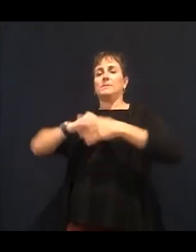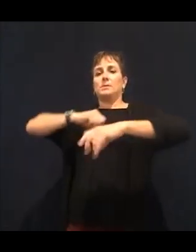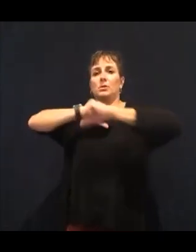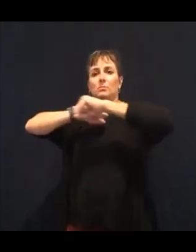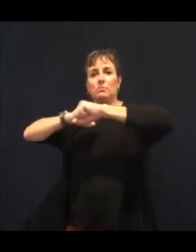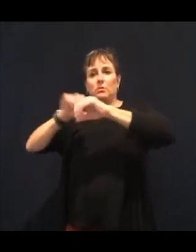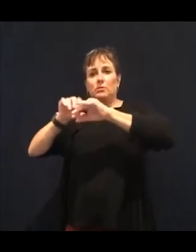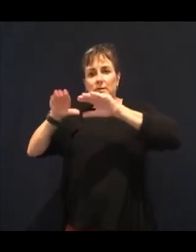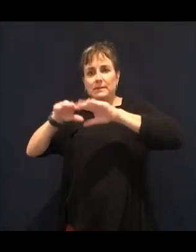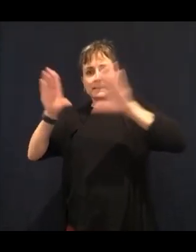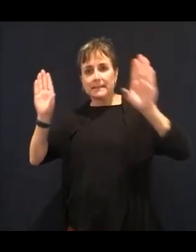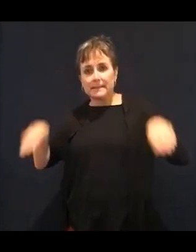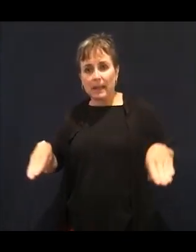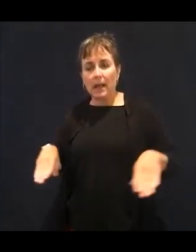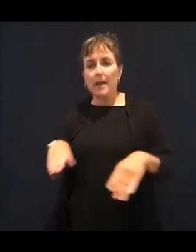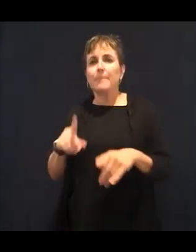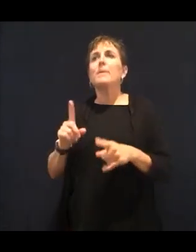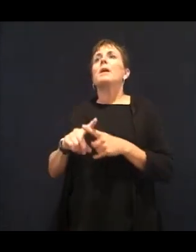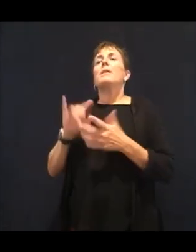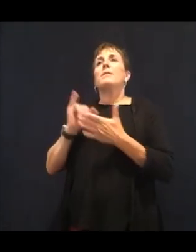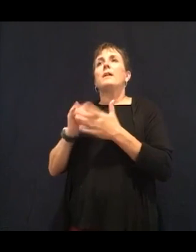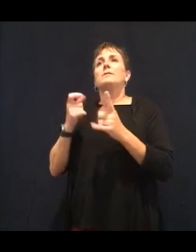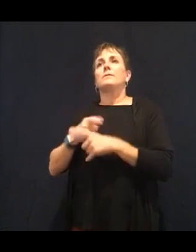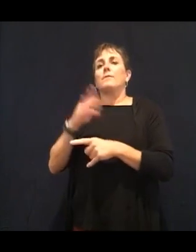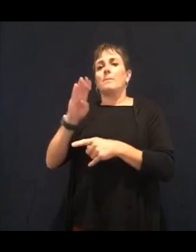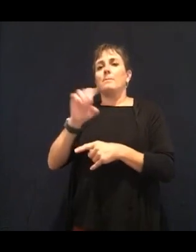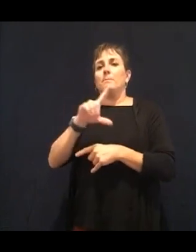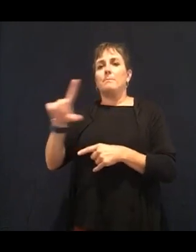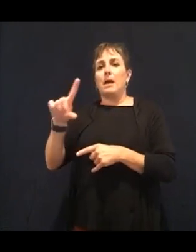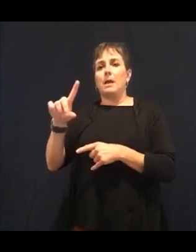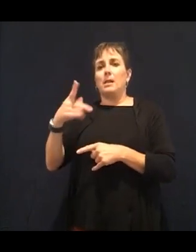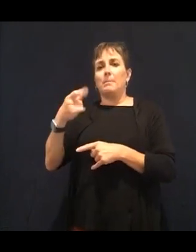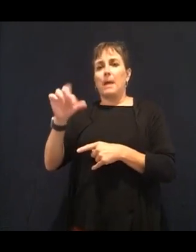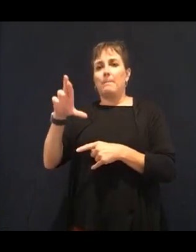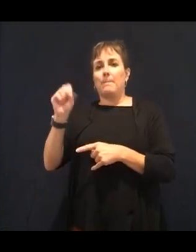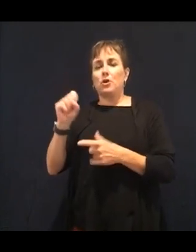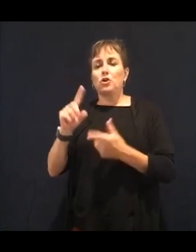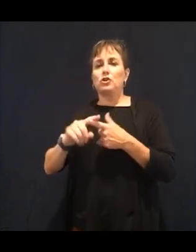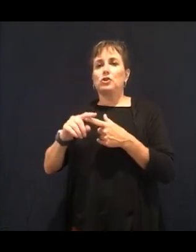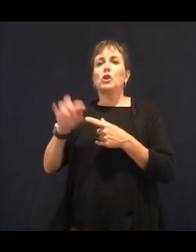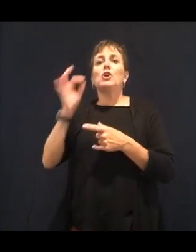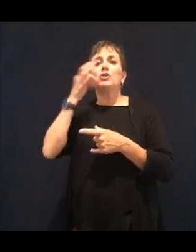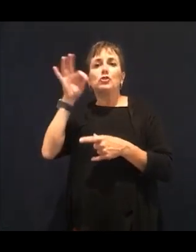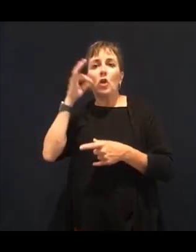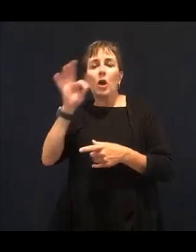our citrus fruits, tomatoes, all of those kinds of things. But we also